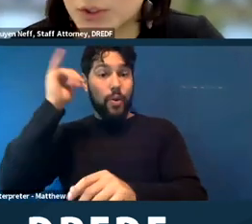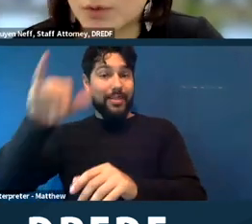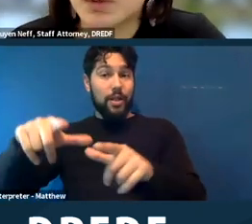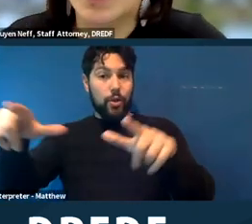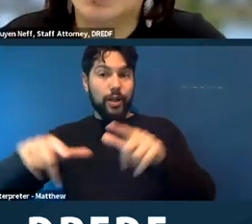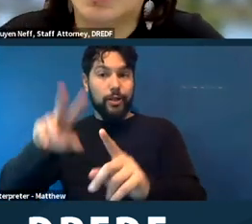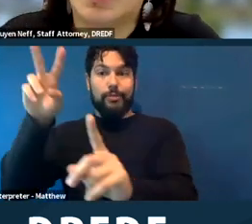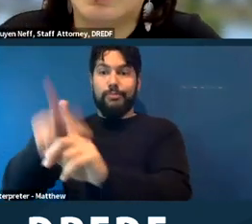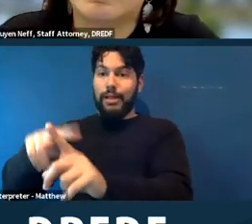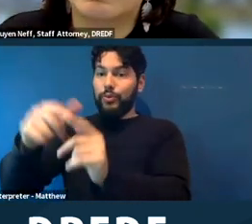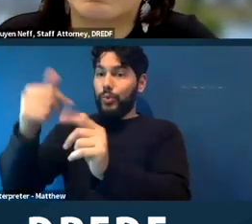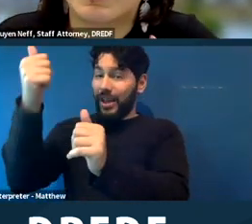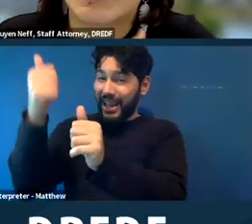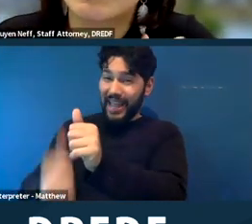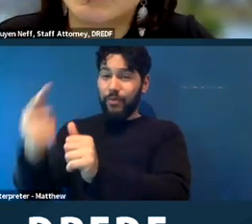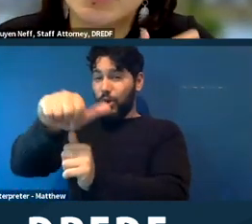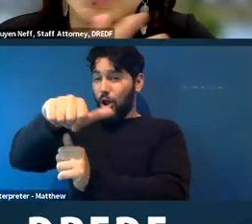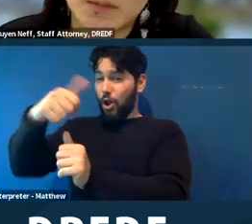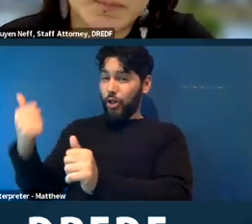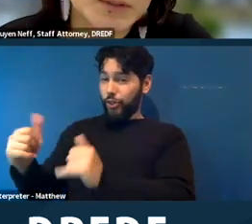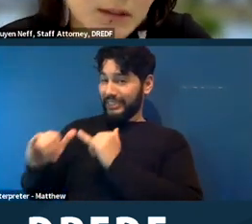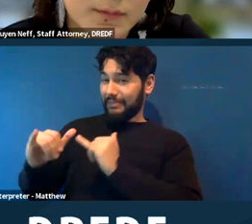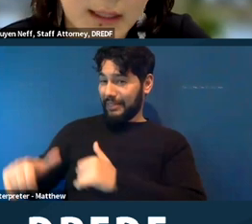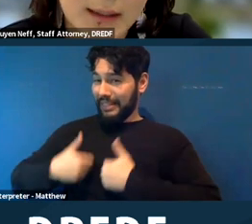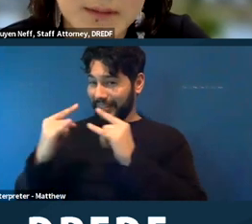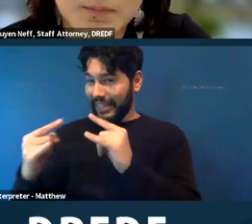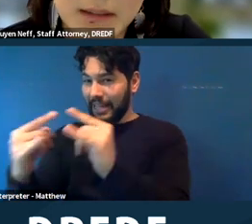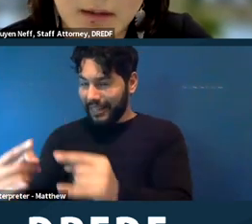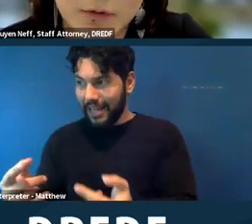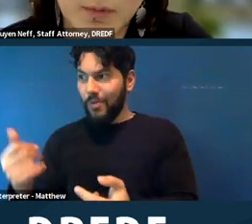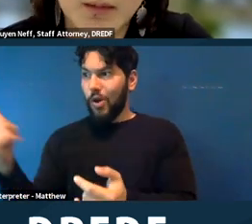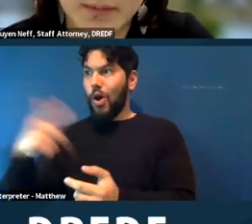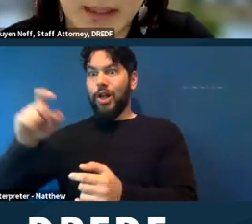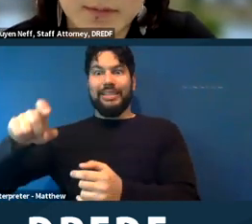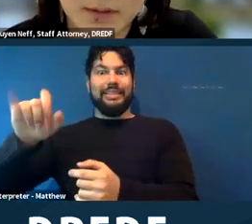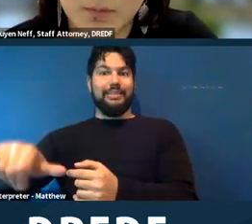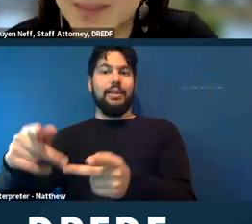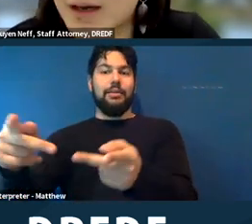you know, I think particularly if a camp is big enough, you'll probably have some people without